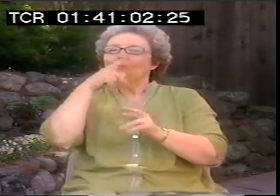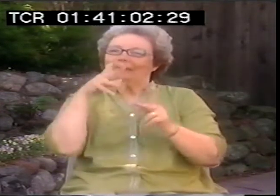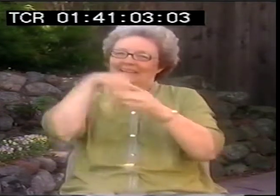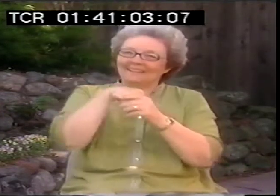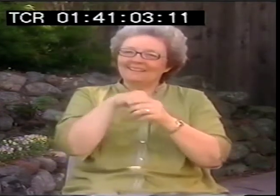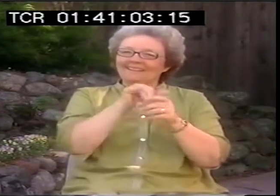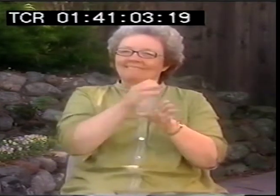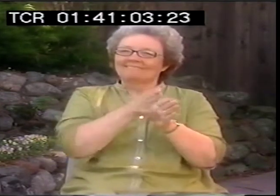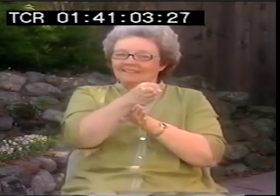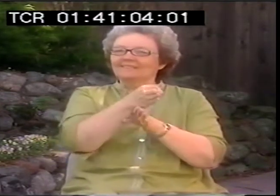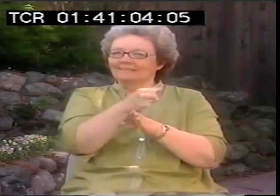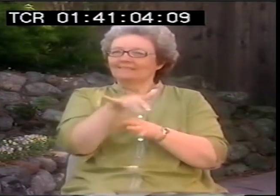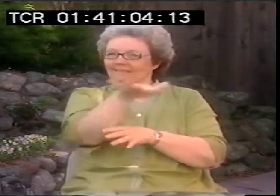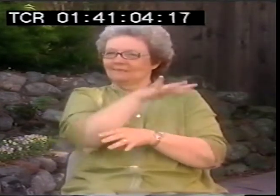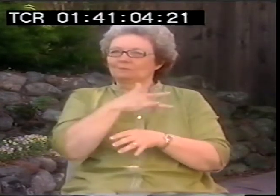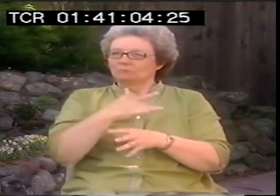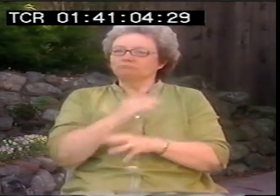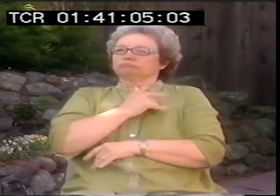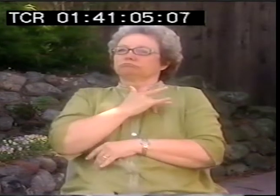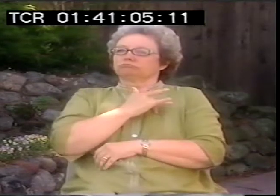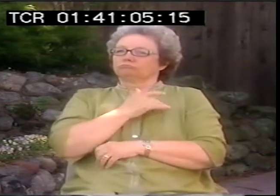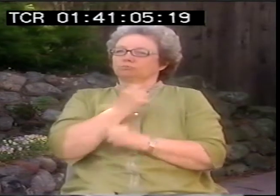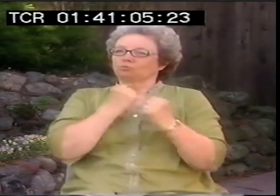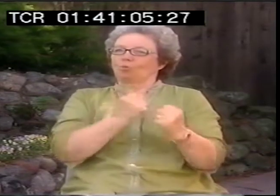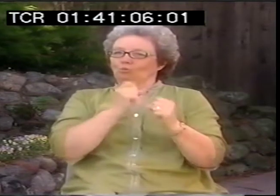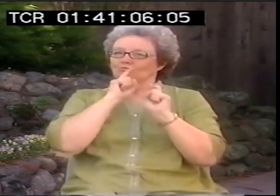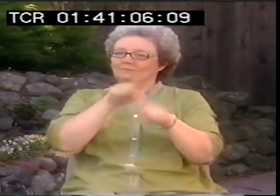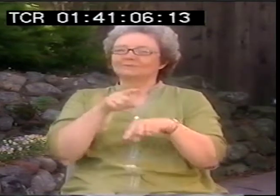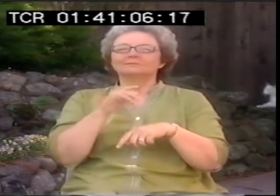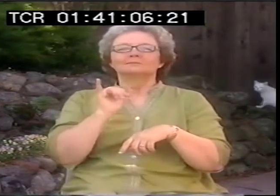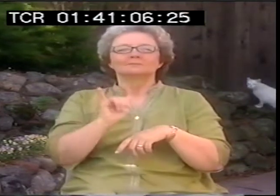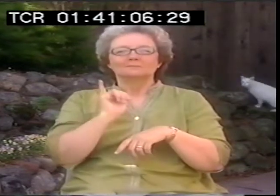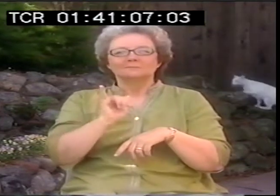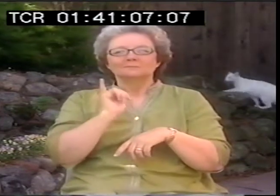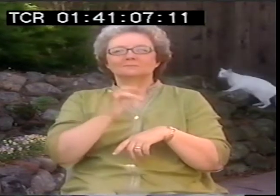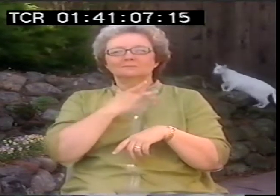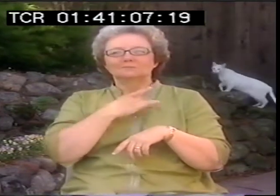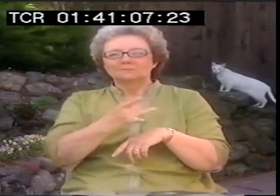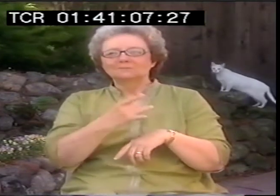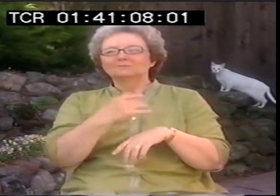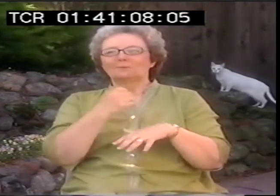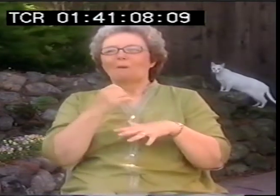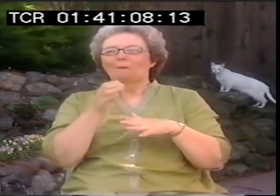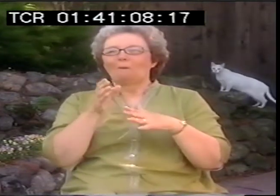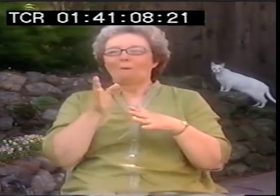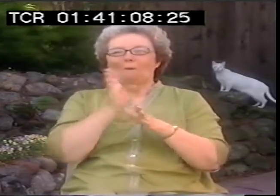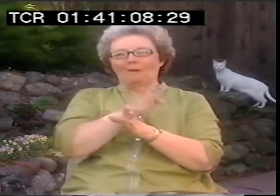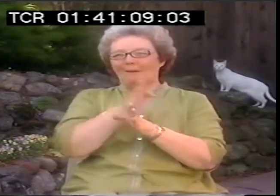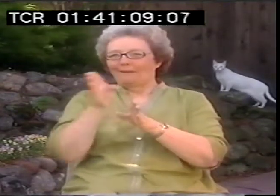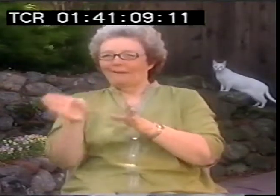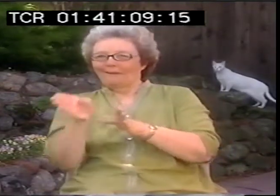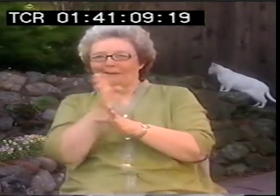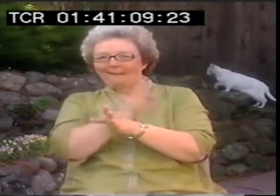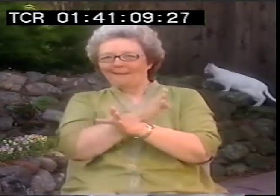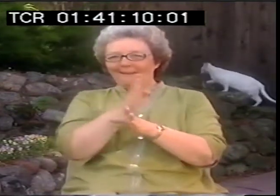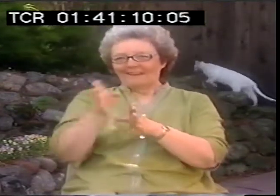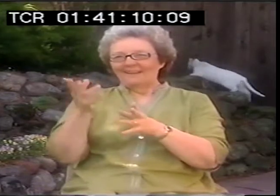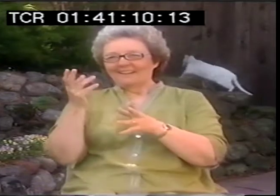in the field who know sign language, and then they see it, they really get it. So it's interesting to gauge the different reactions of the audiences.